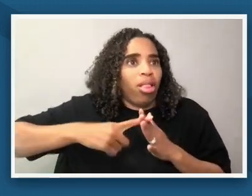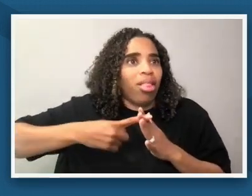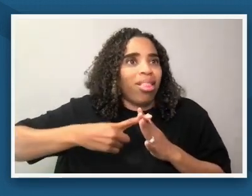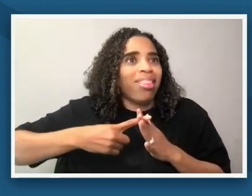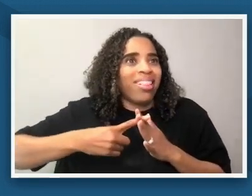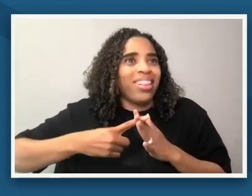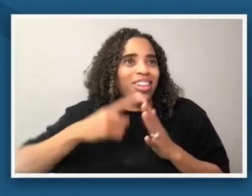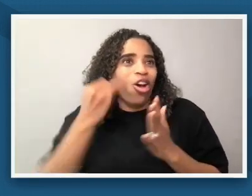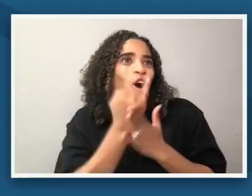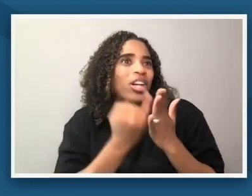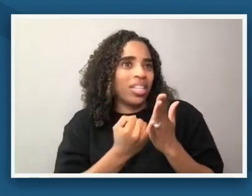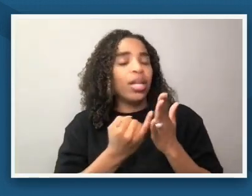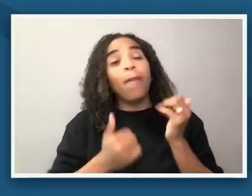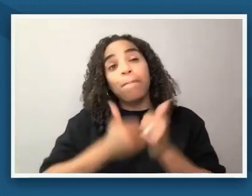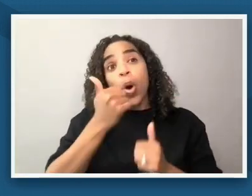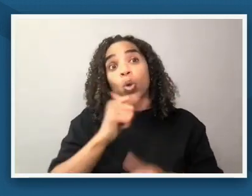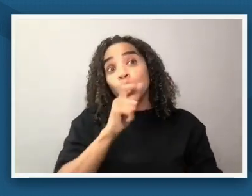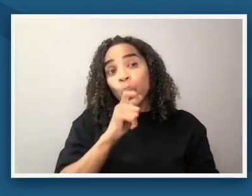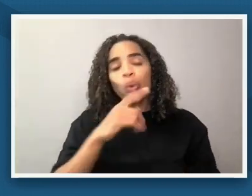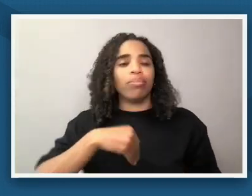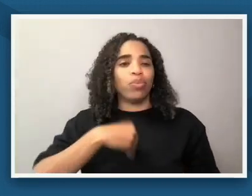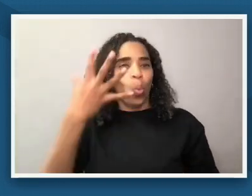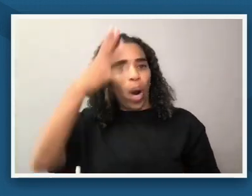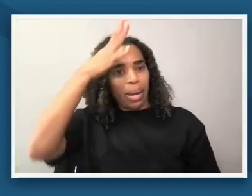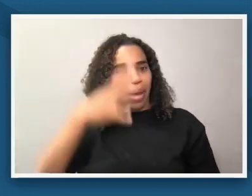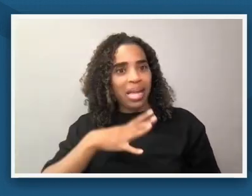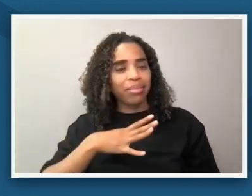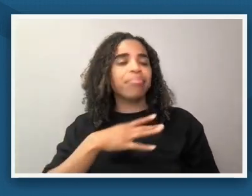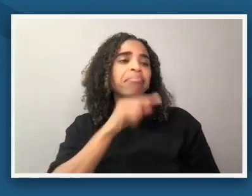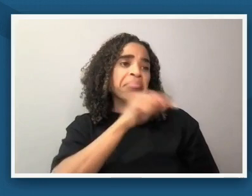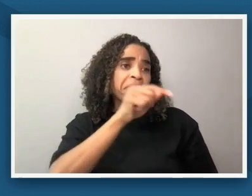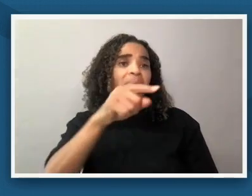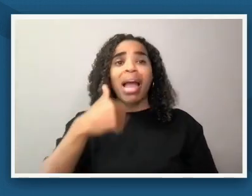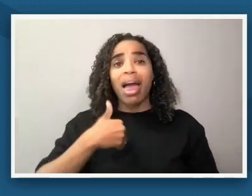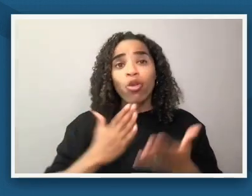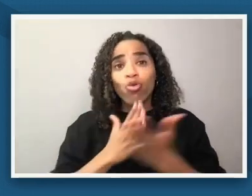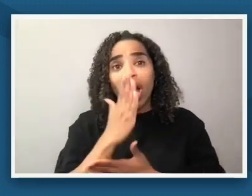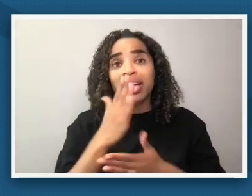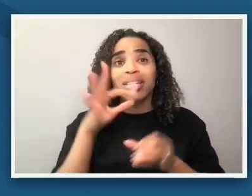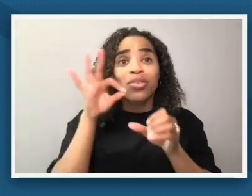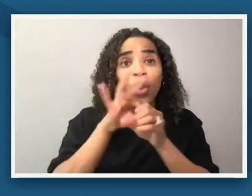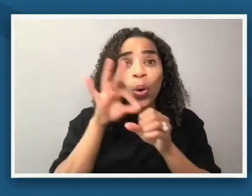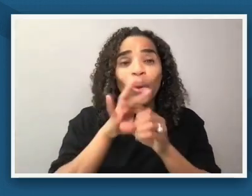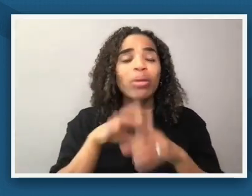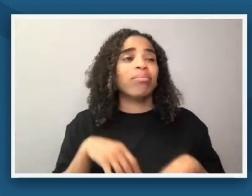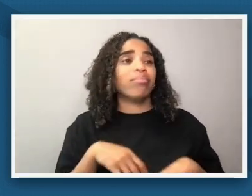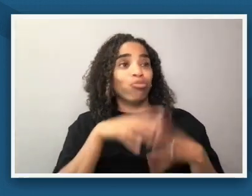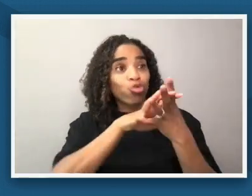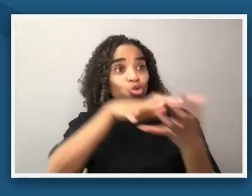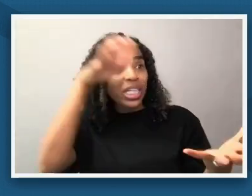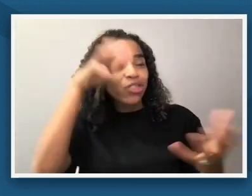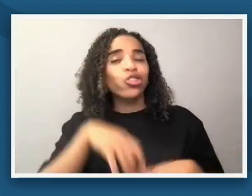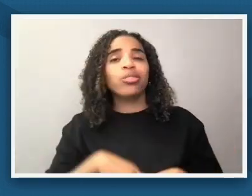white men who could vote